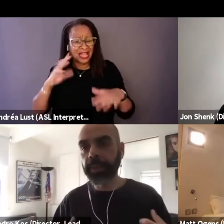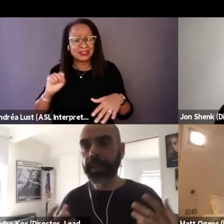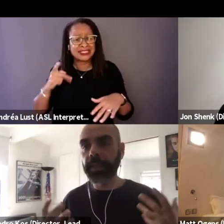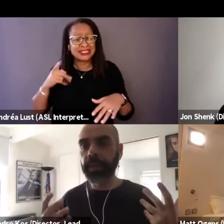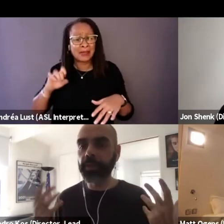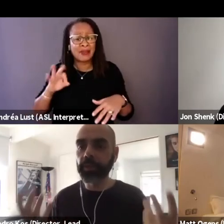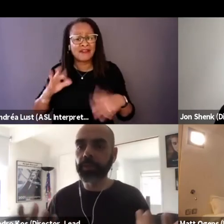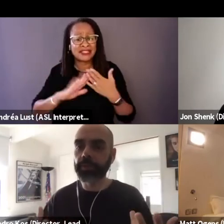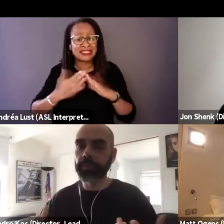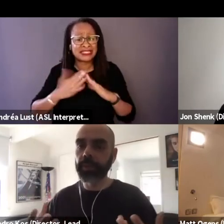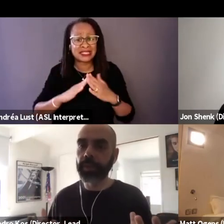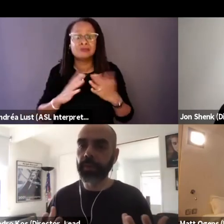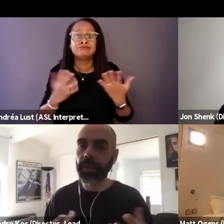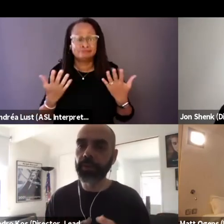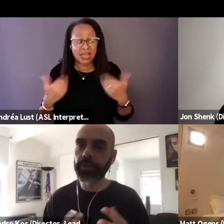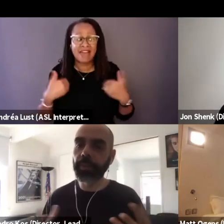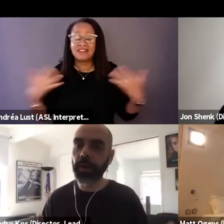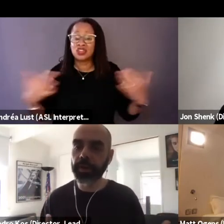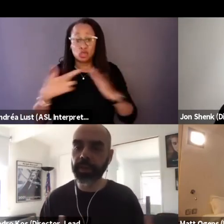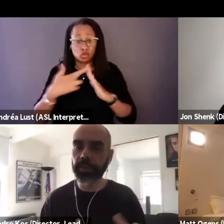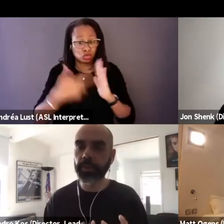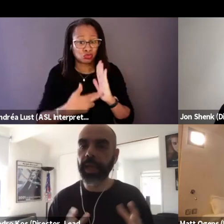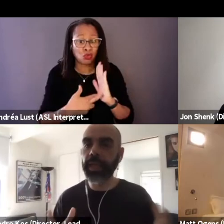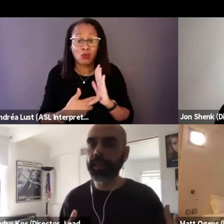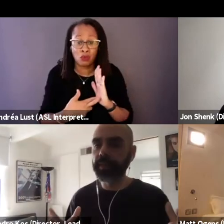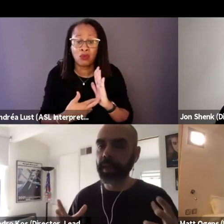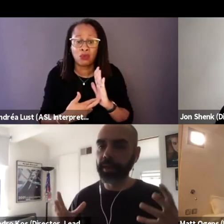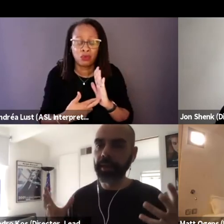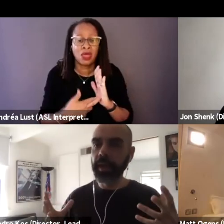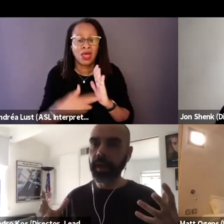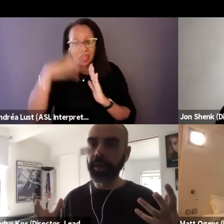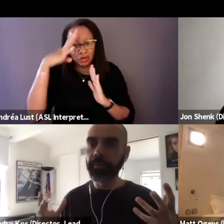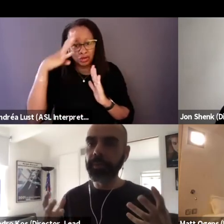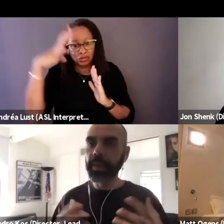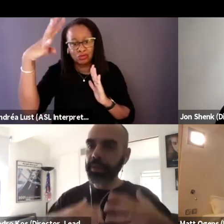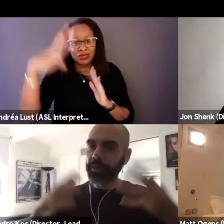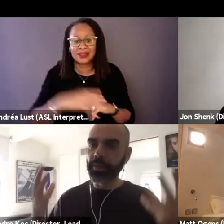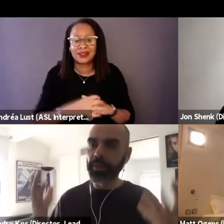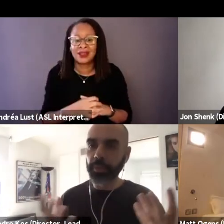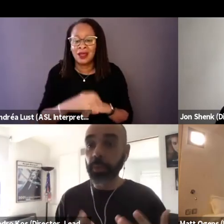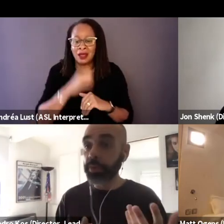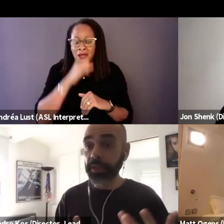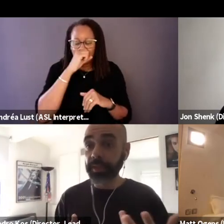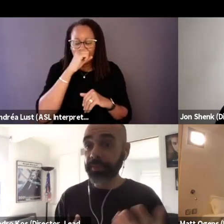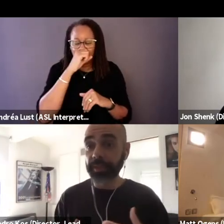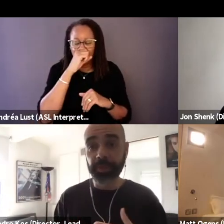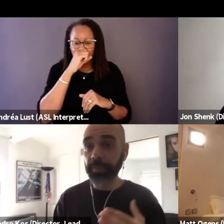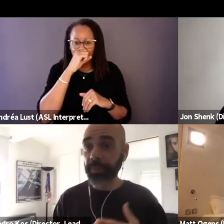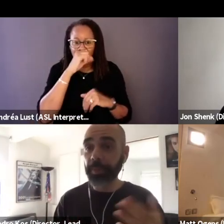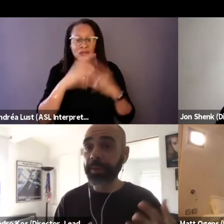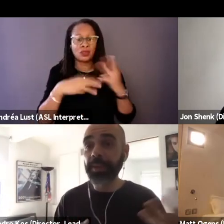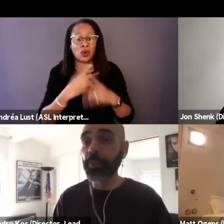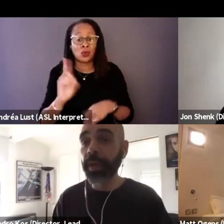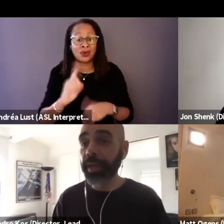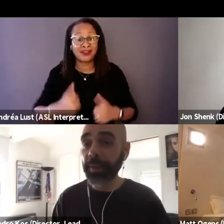play a huge part in creating the world that you live in from the minute you wake up